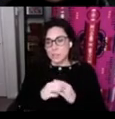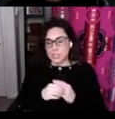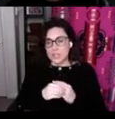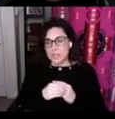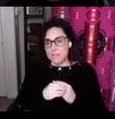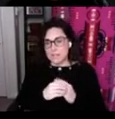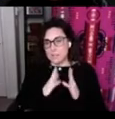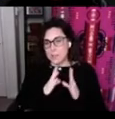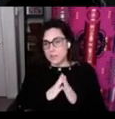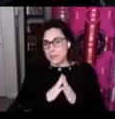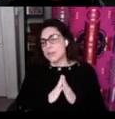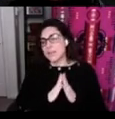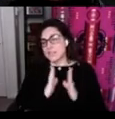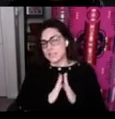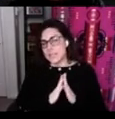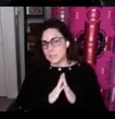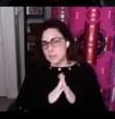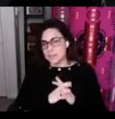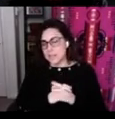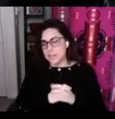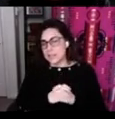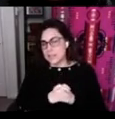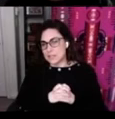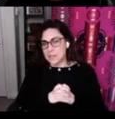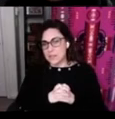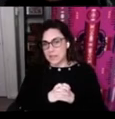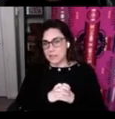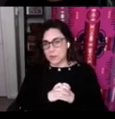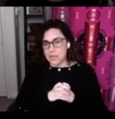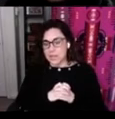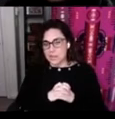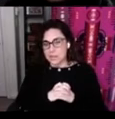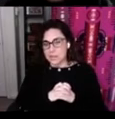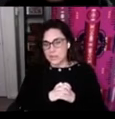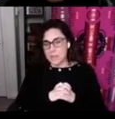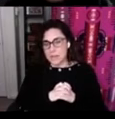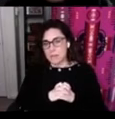which I think of as a pillar is assessment and this is something that's of great interest to many of our